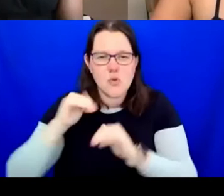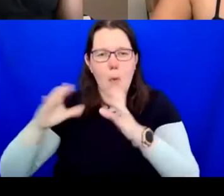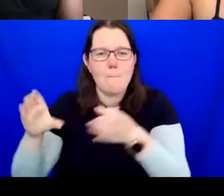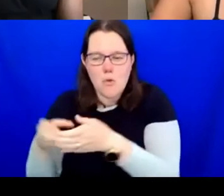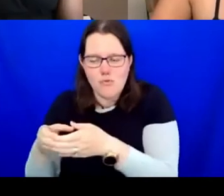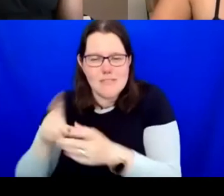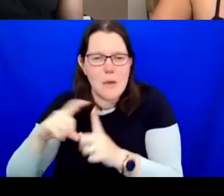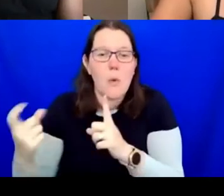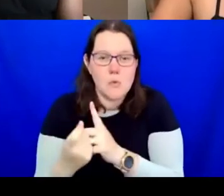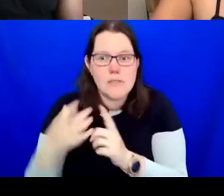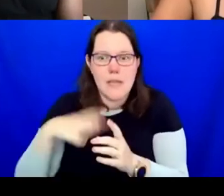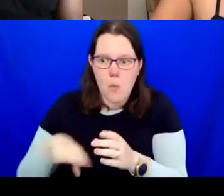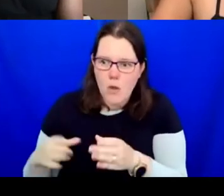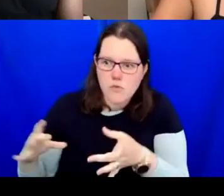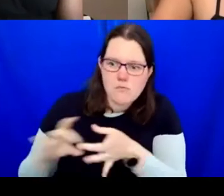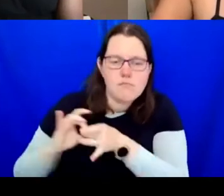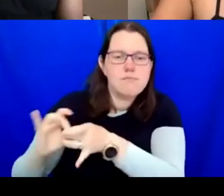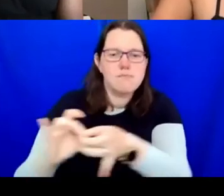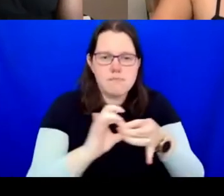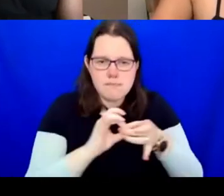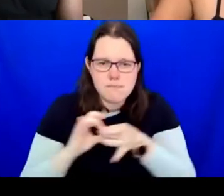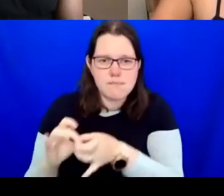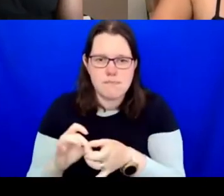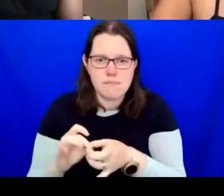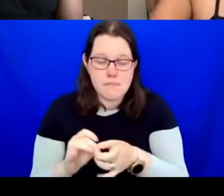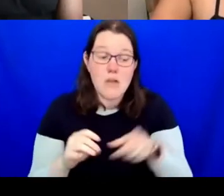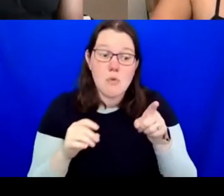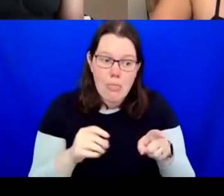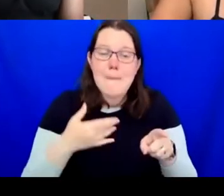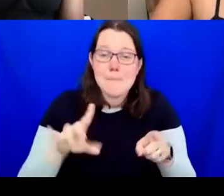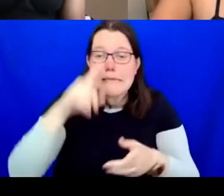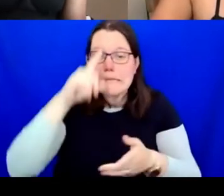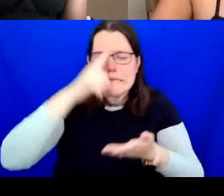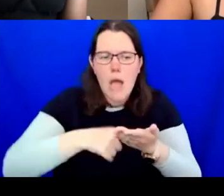However, it was that they didn't know what or what it would look like. I think I created a very